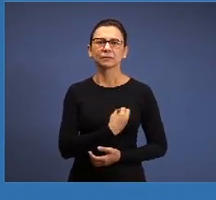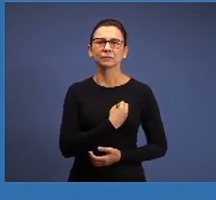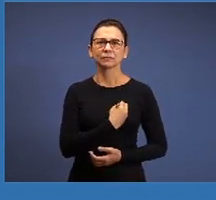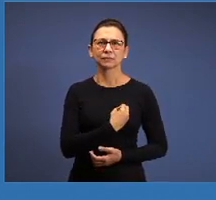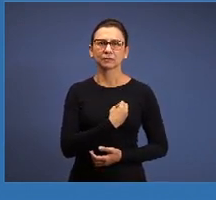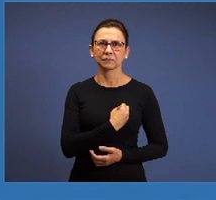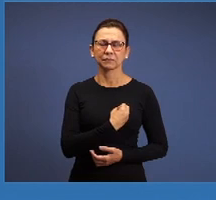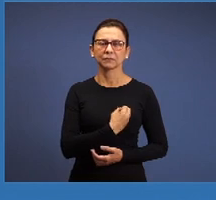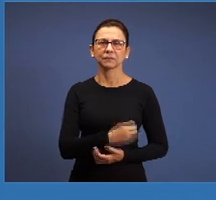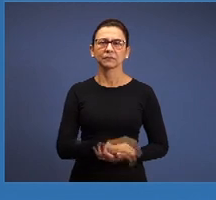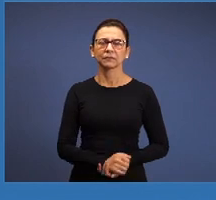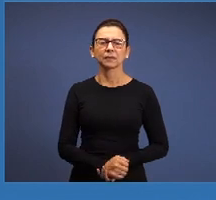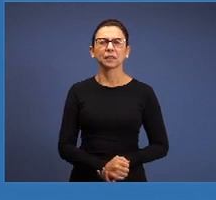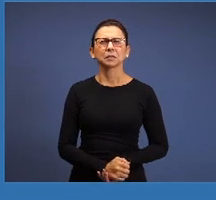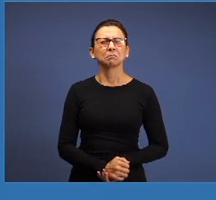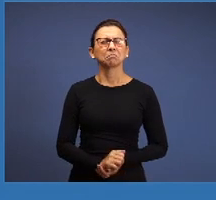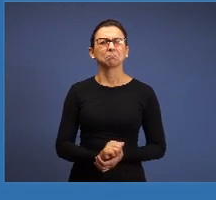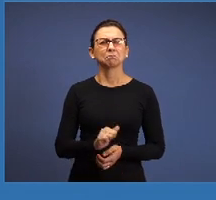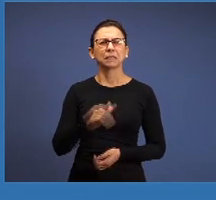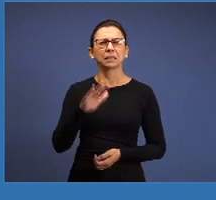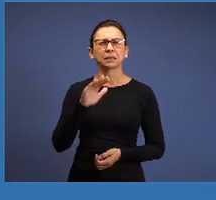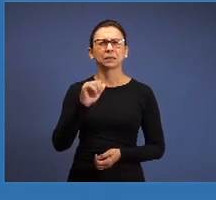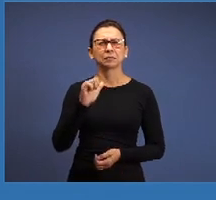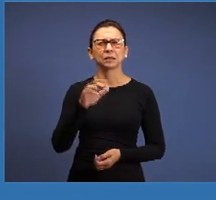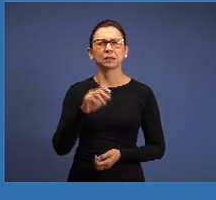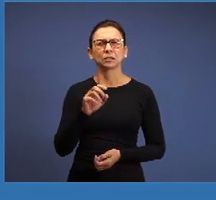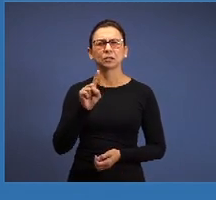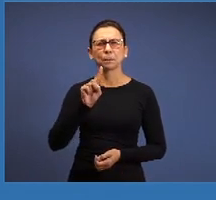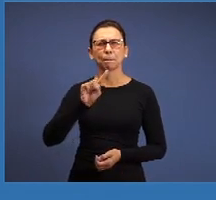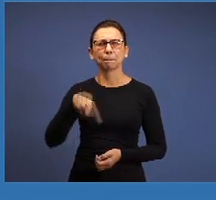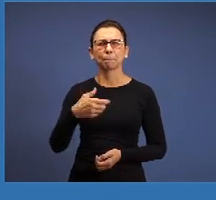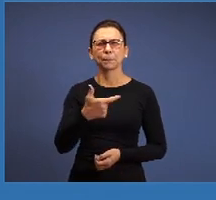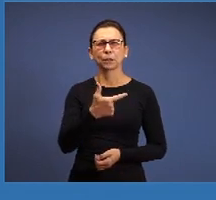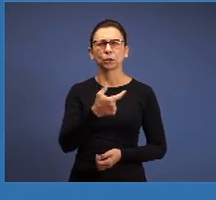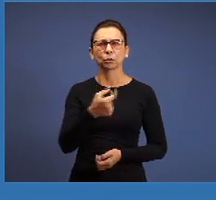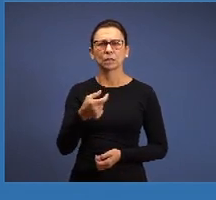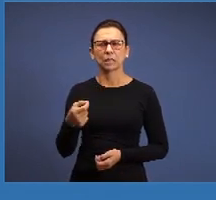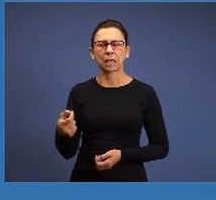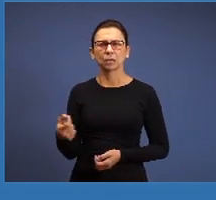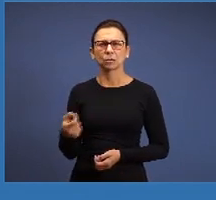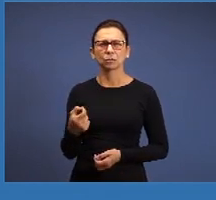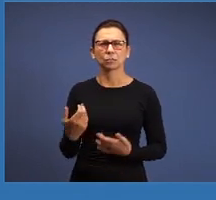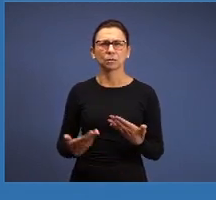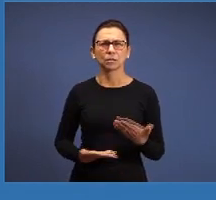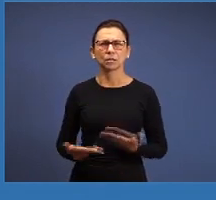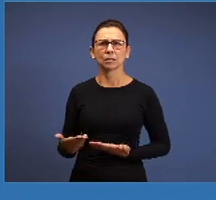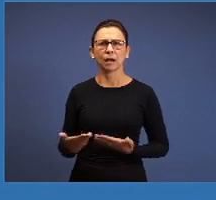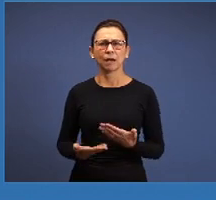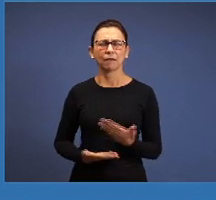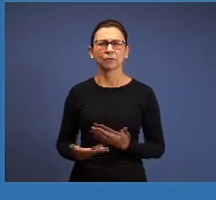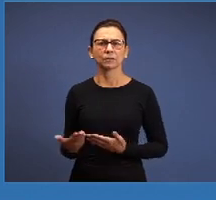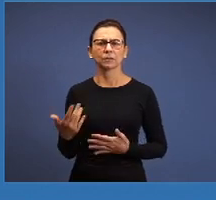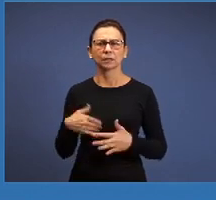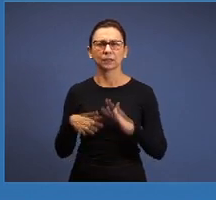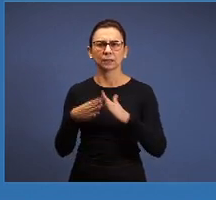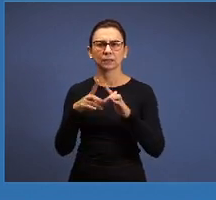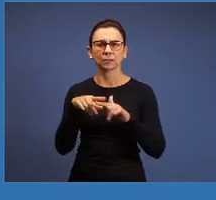of more than one twelve hundred brethren, of our churches in Portugal and later